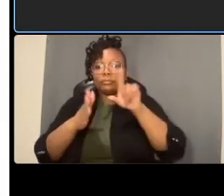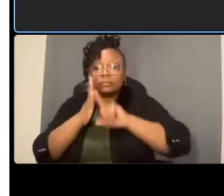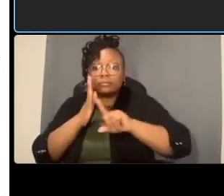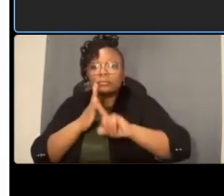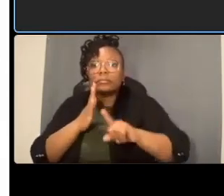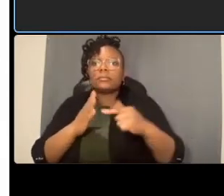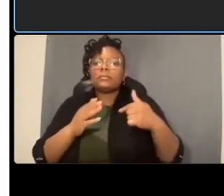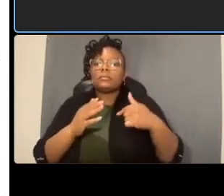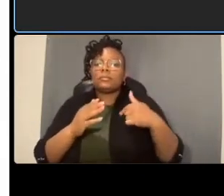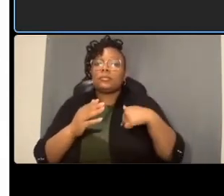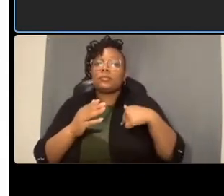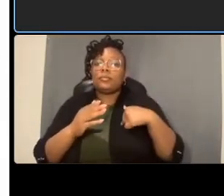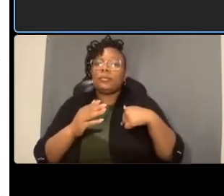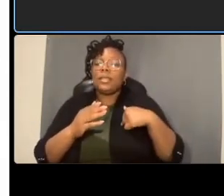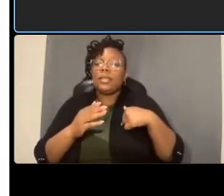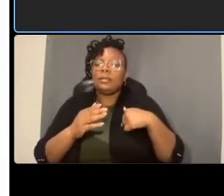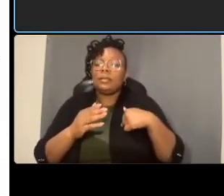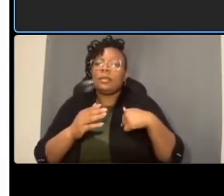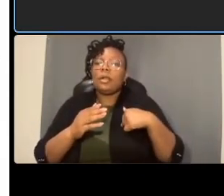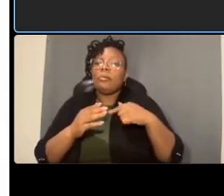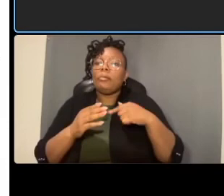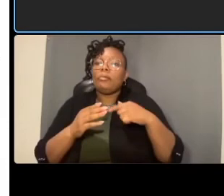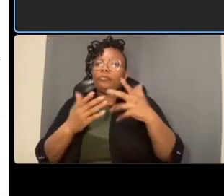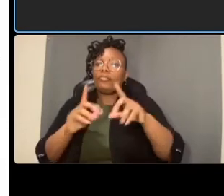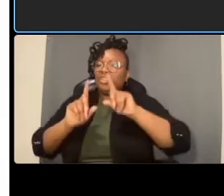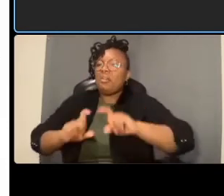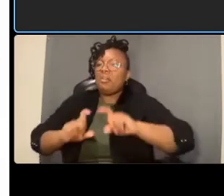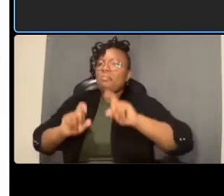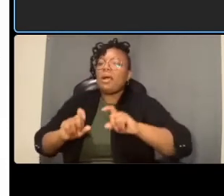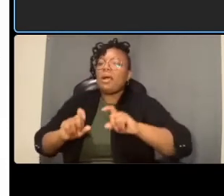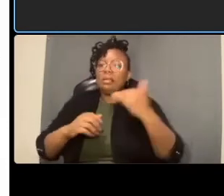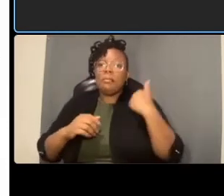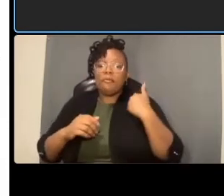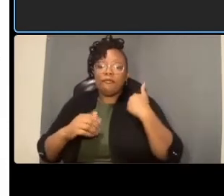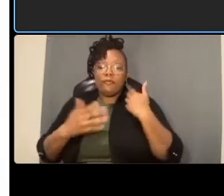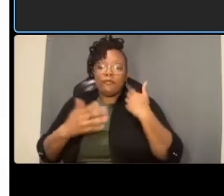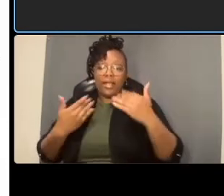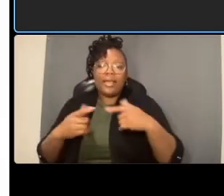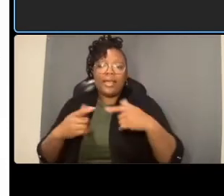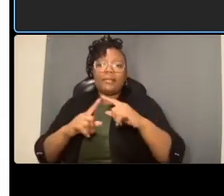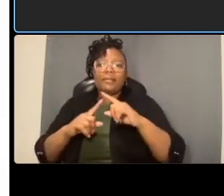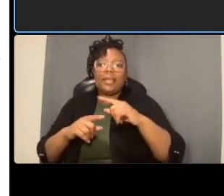predated my tenure at ddot so i'd have to do some research to see whether that's an option